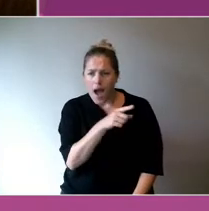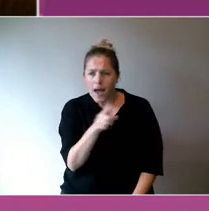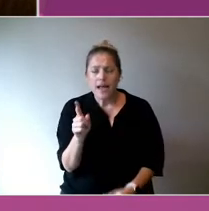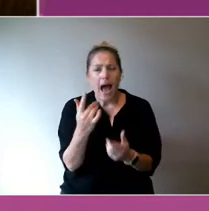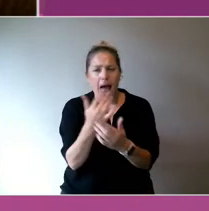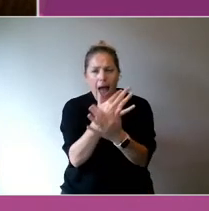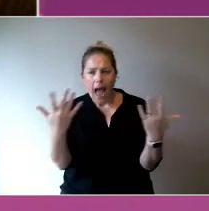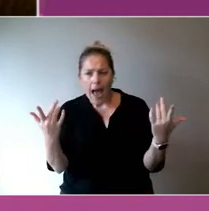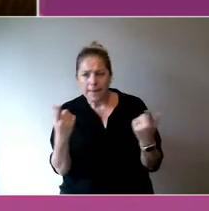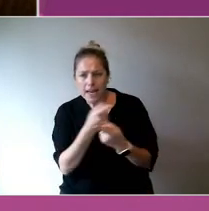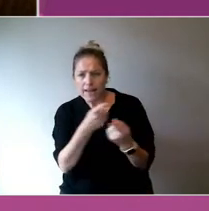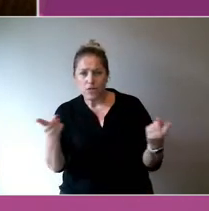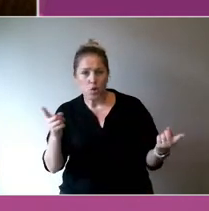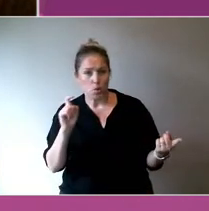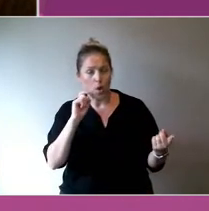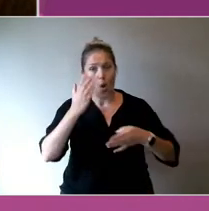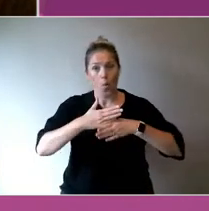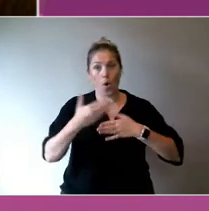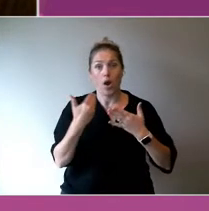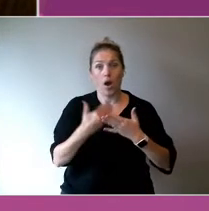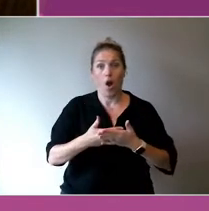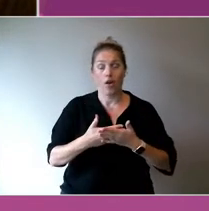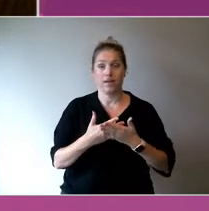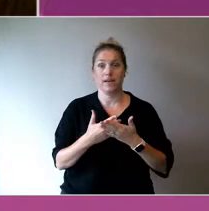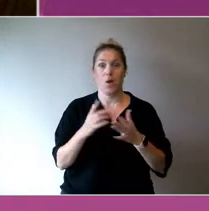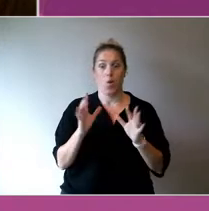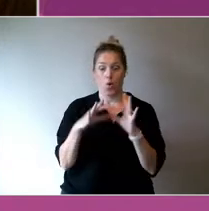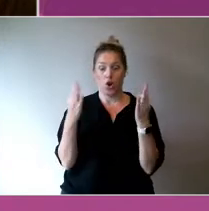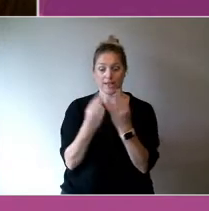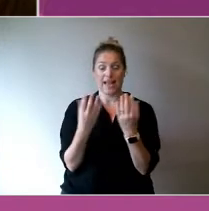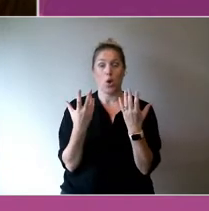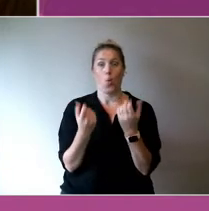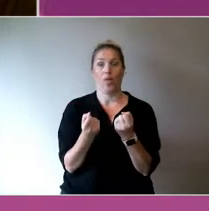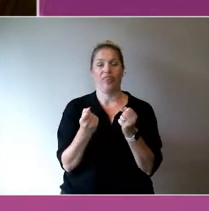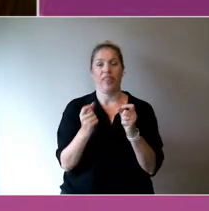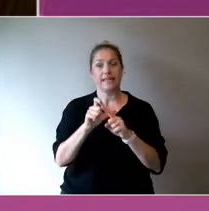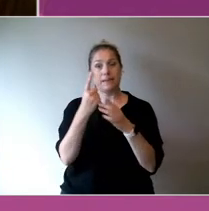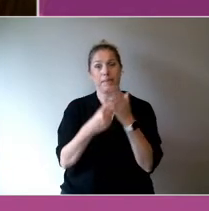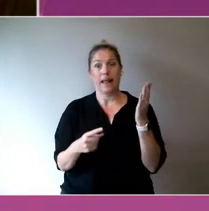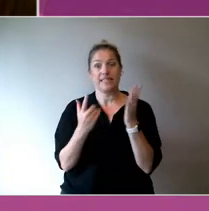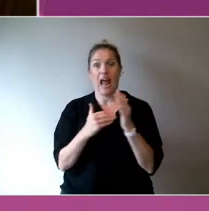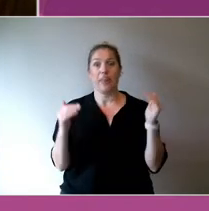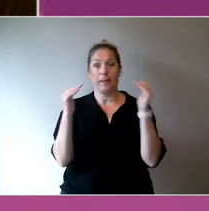at the CEO and board level? I will jump in.